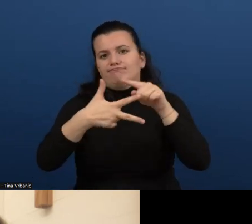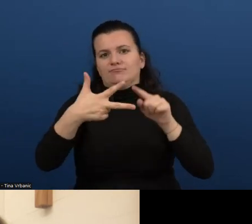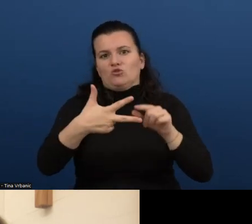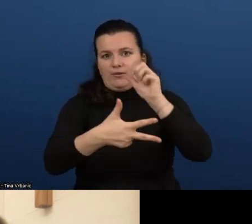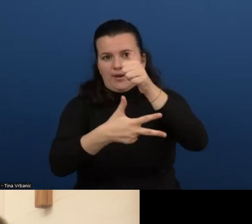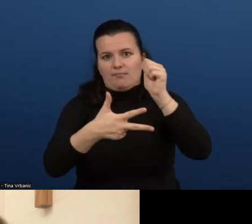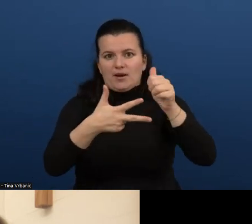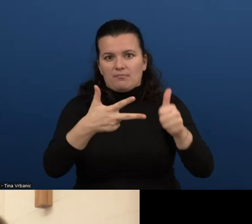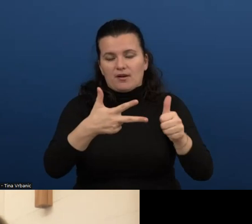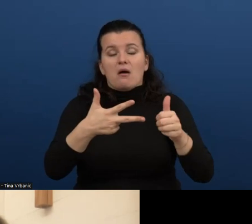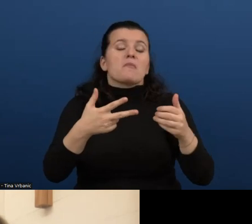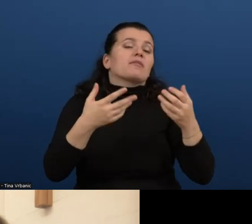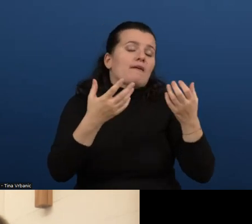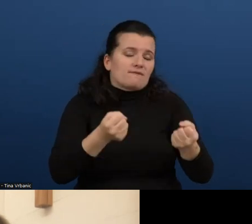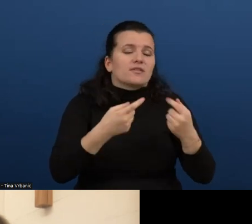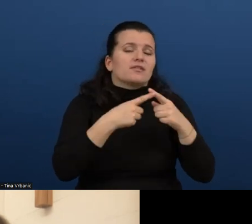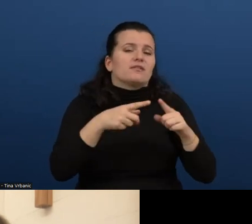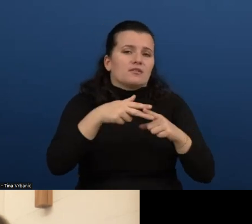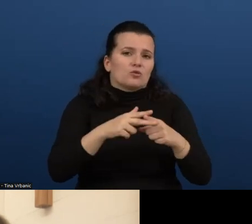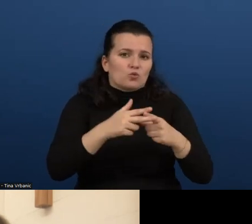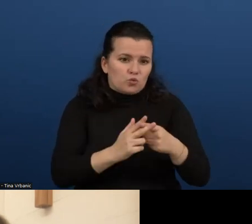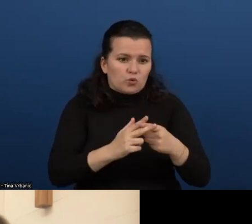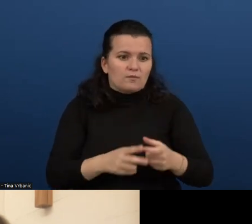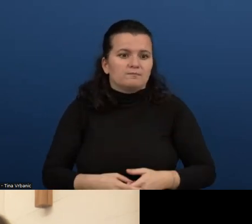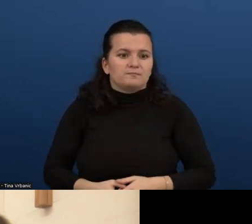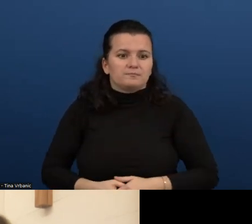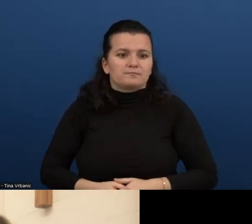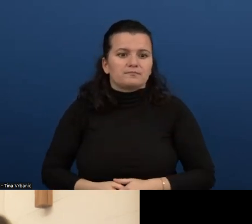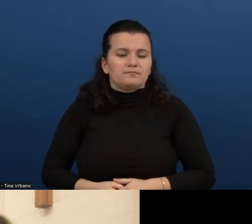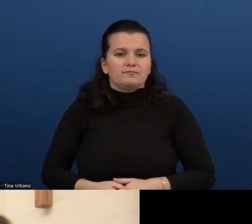other tools that are including the rules and implementing those.